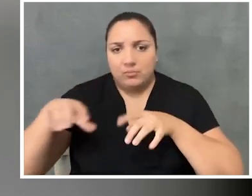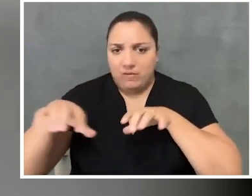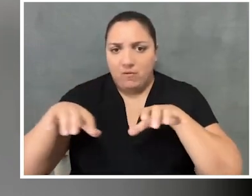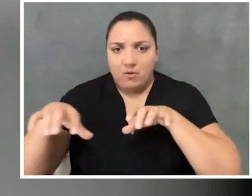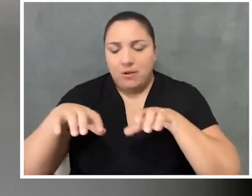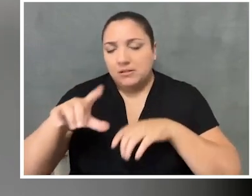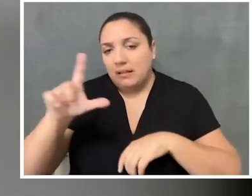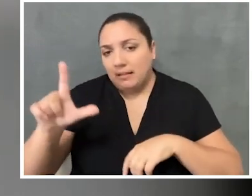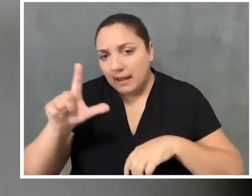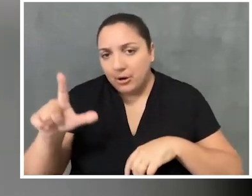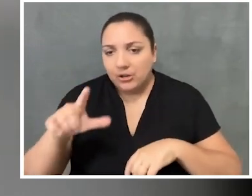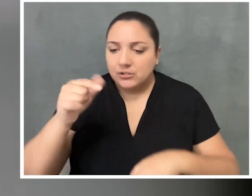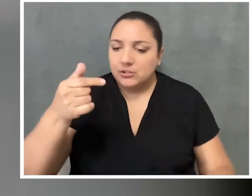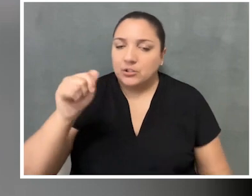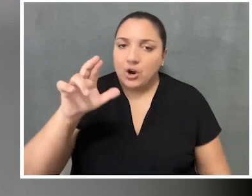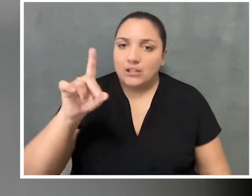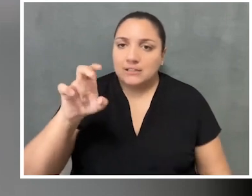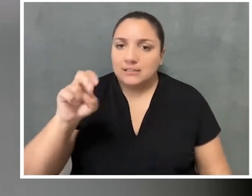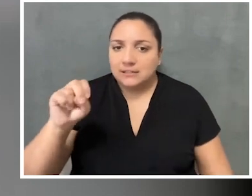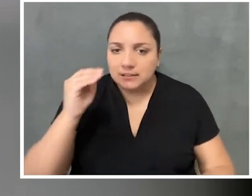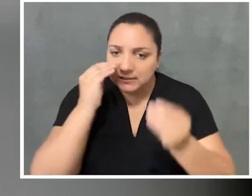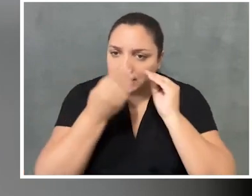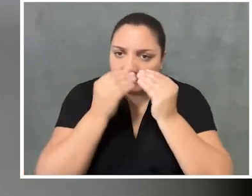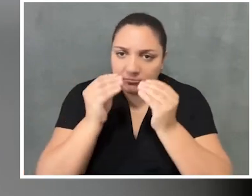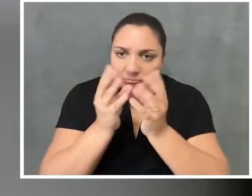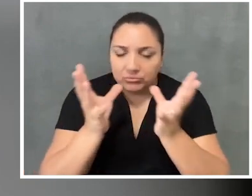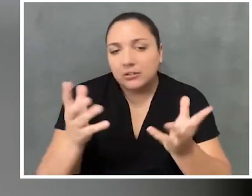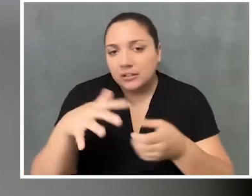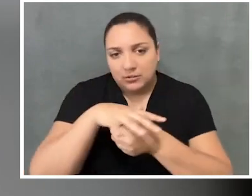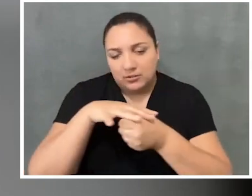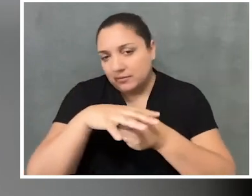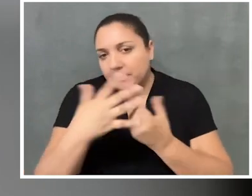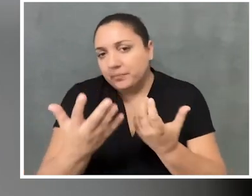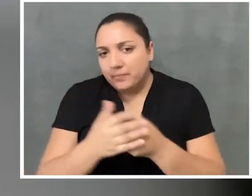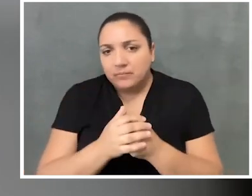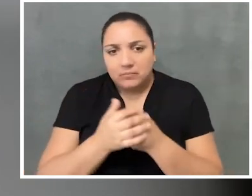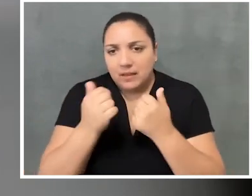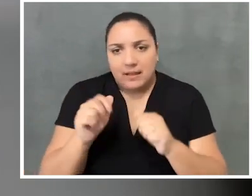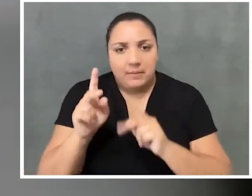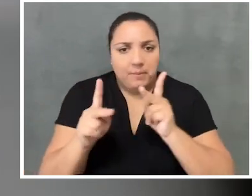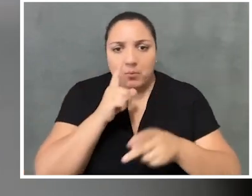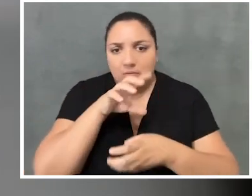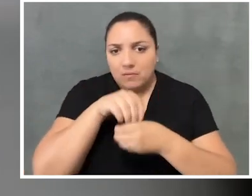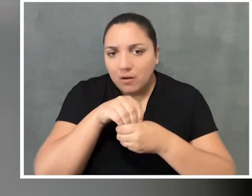libraries, gardens, all of that. All folks who are interested in accessibility